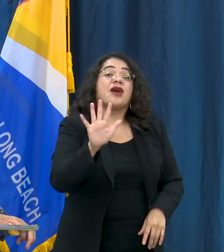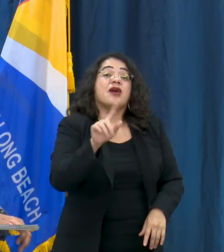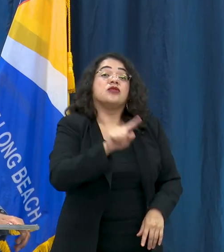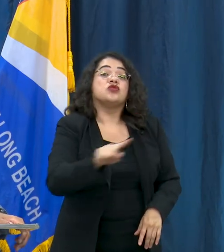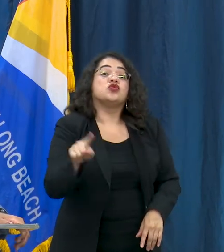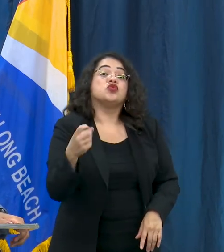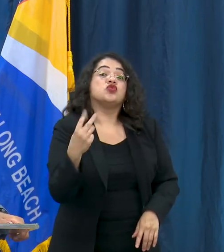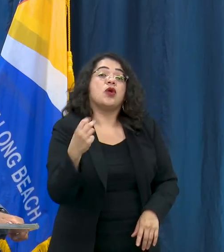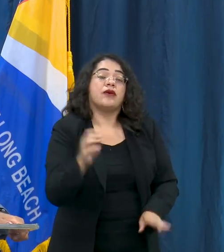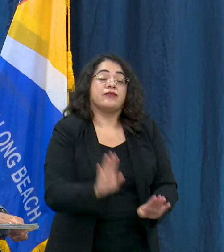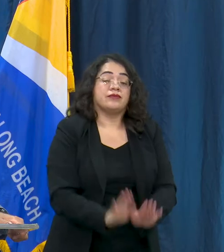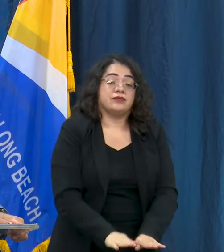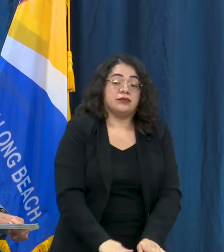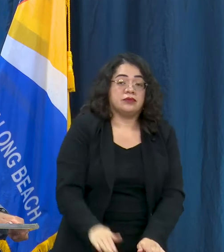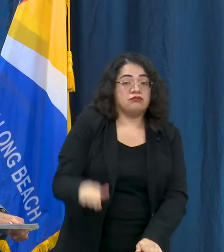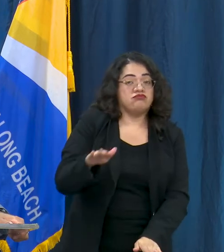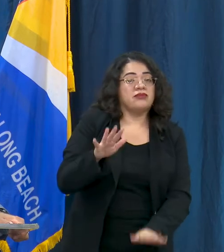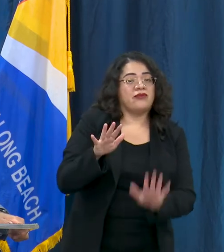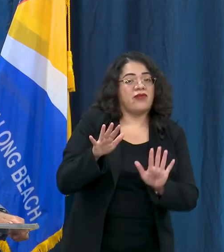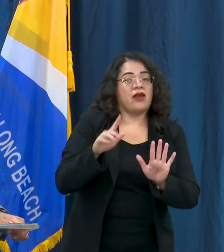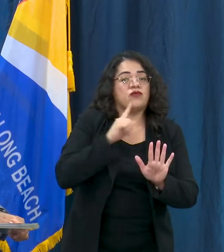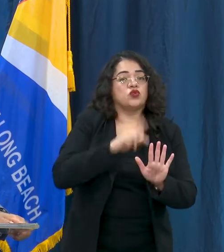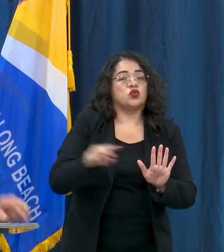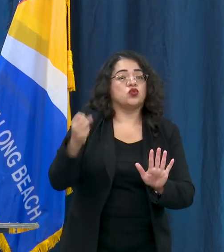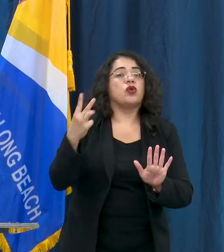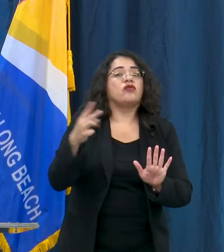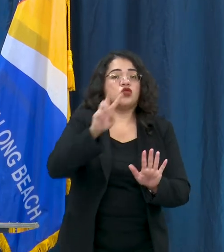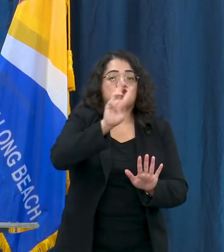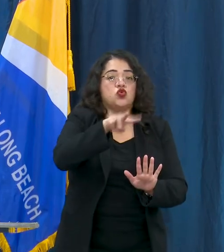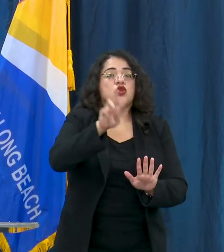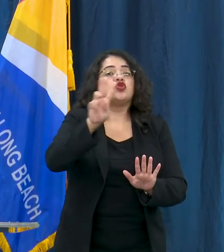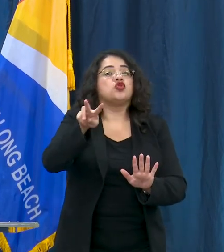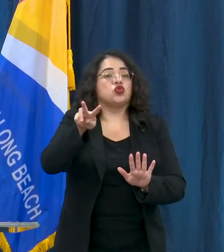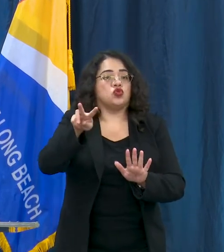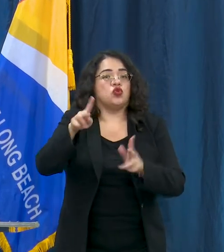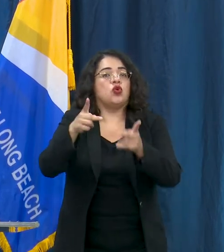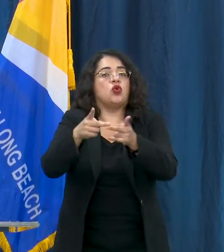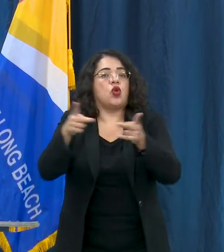22 sites across the city and some of these sites include Admiral